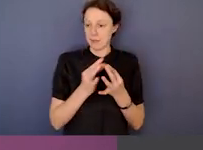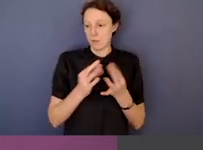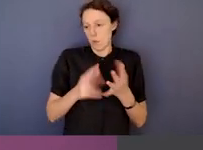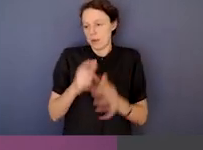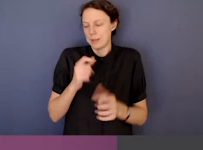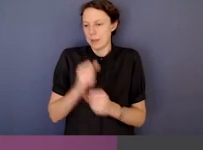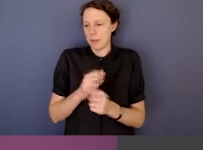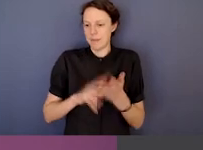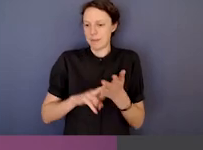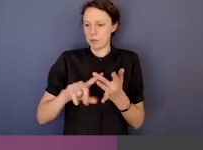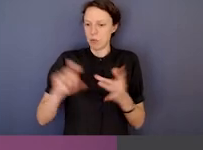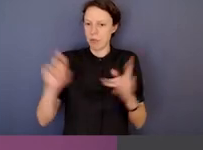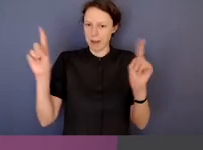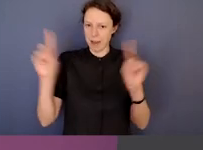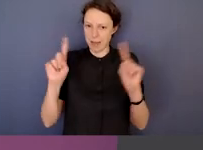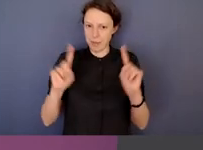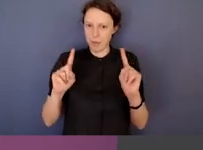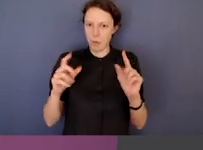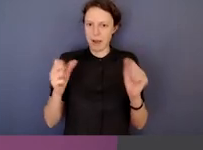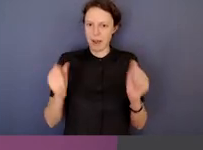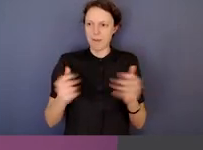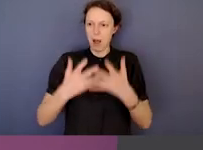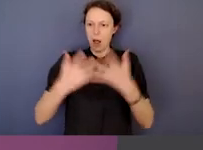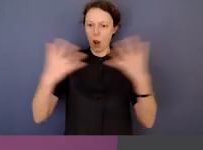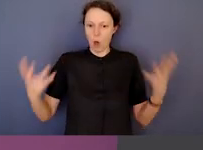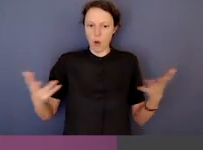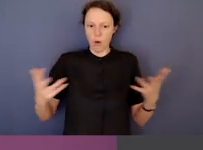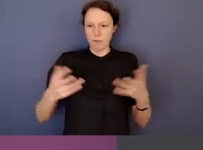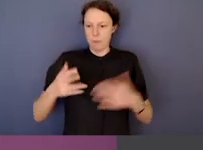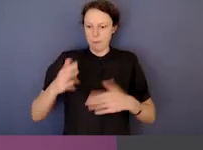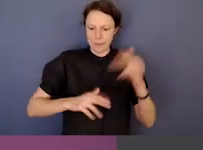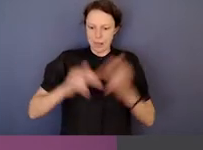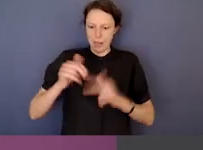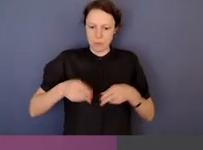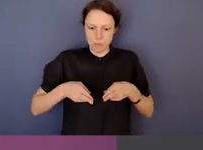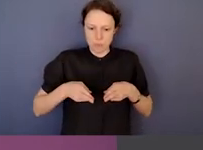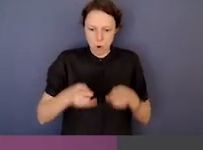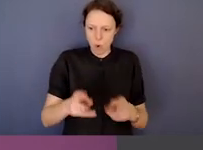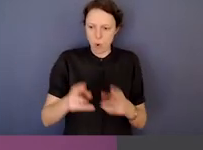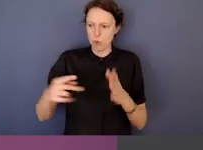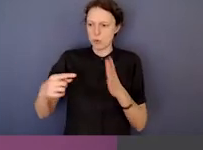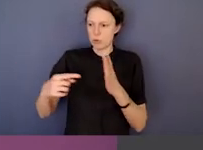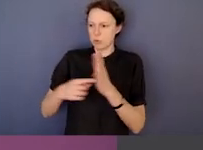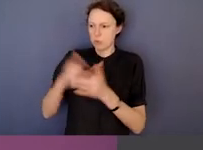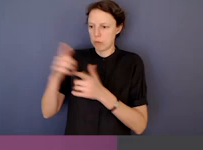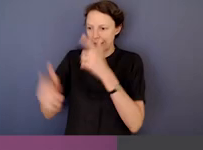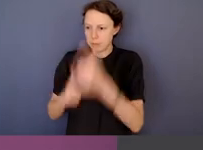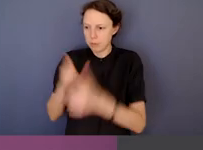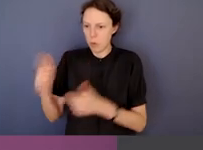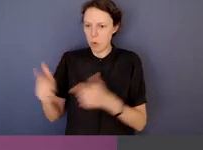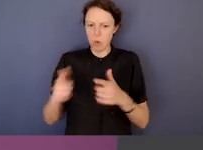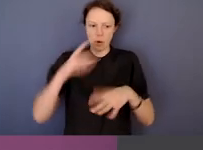there's very significant volume of infrastructure work going on both in transport sector